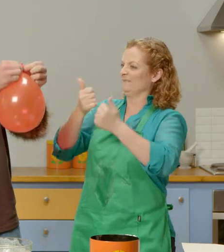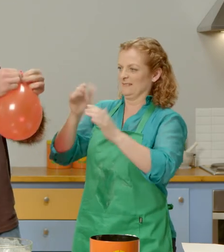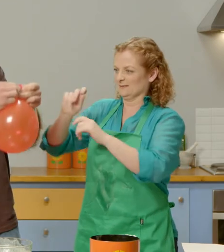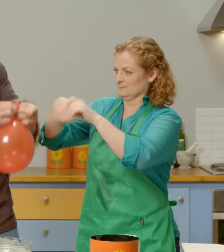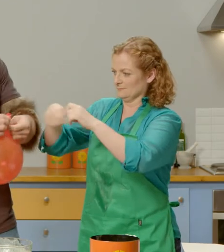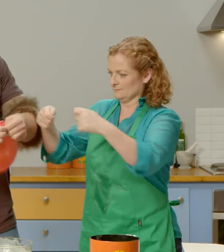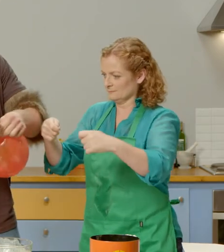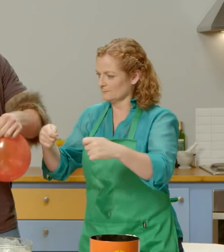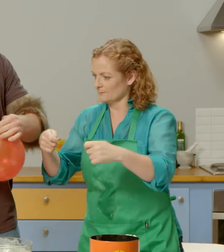Ok, that's enough.